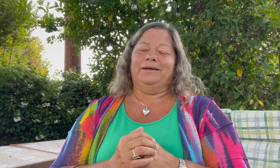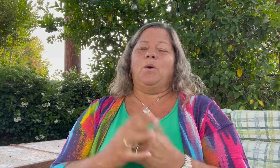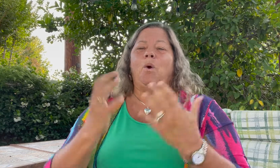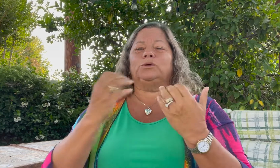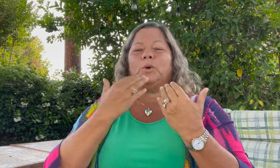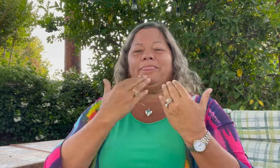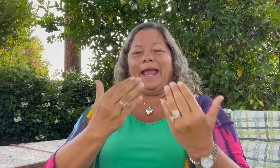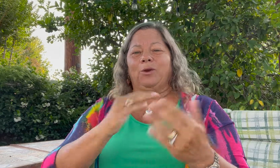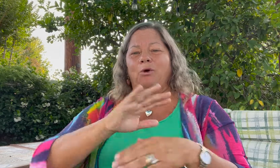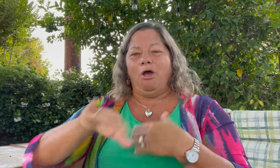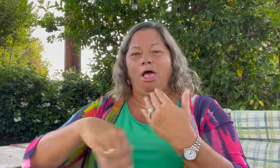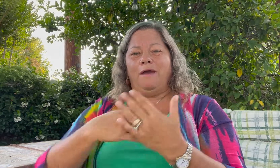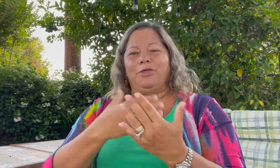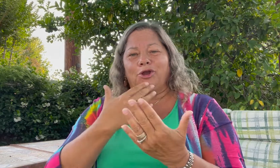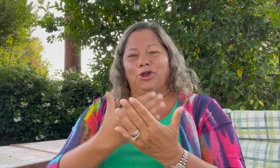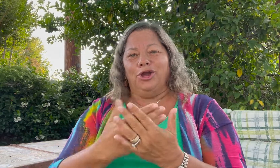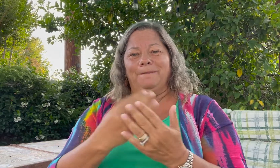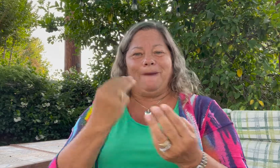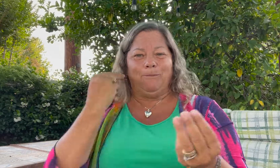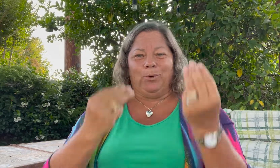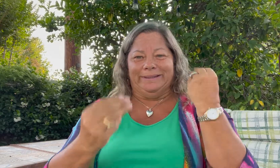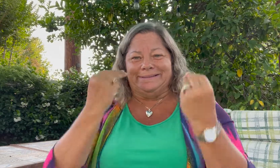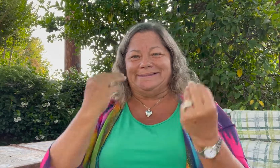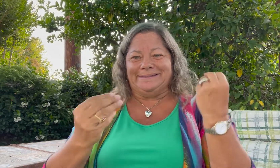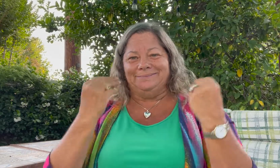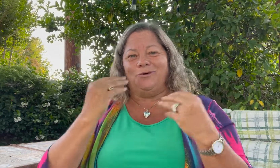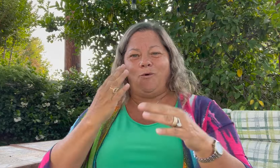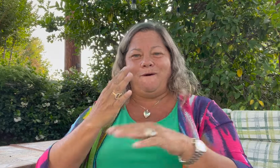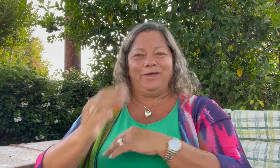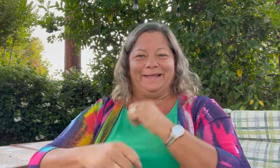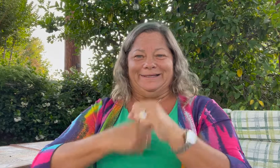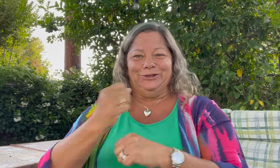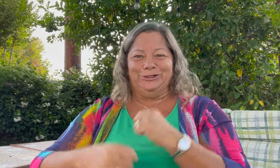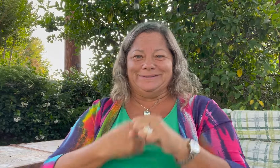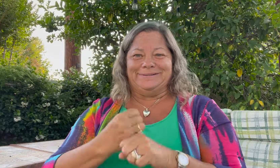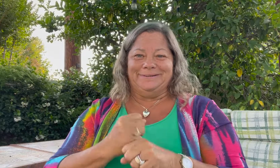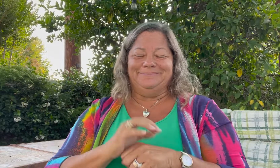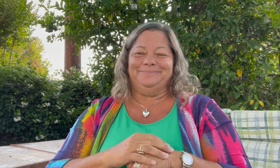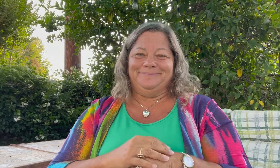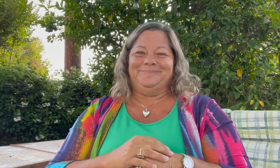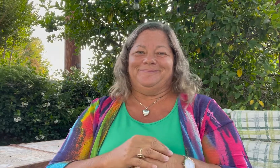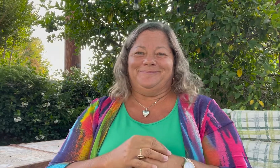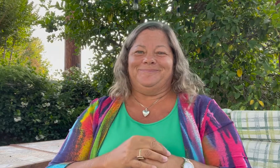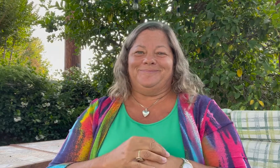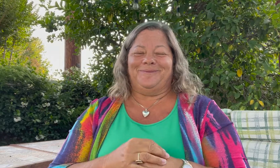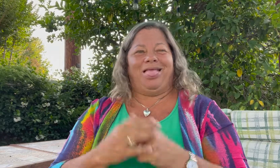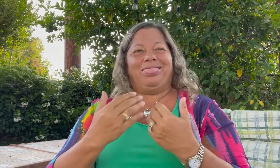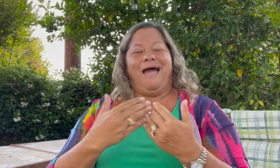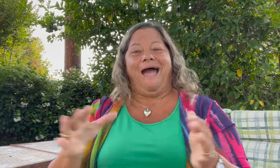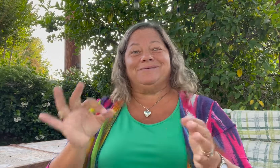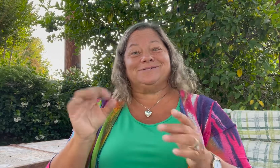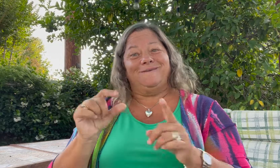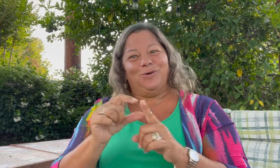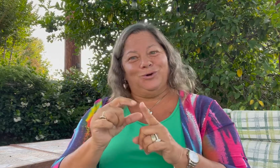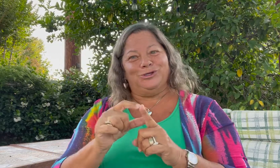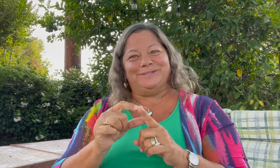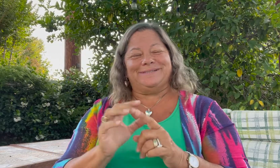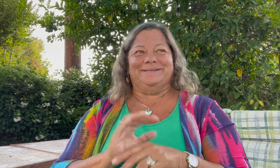I want to thank you all for the good memories over the years. I am at a loss of words.